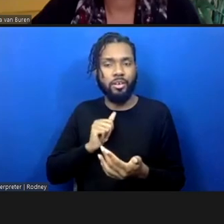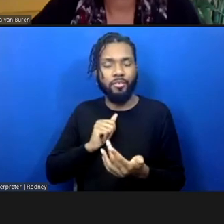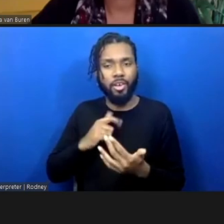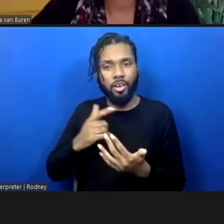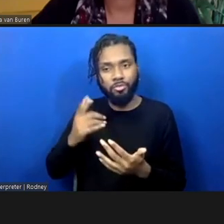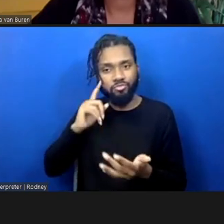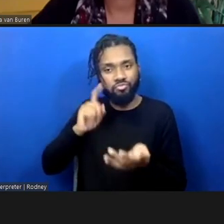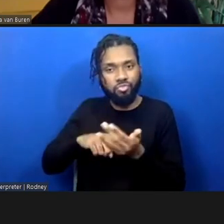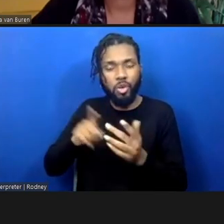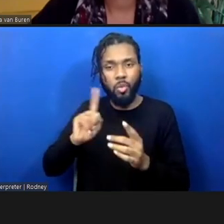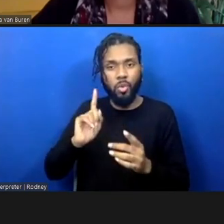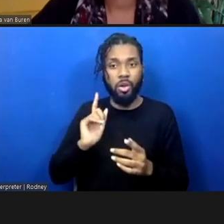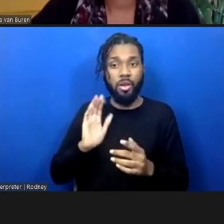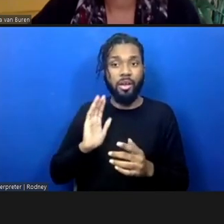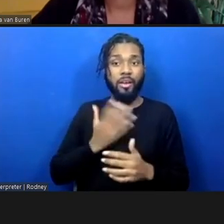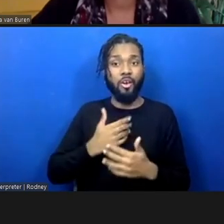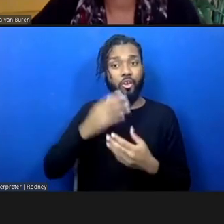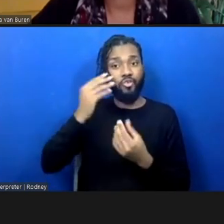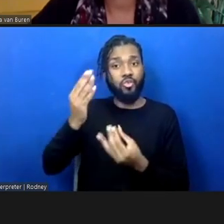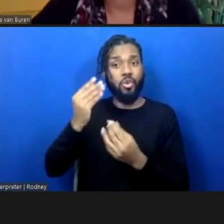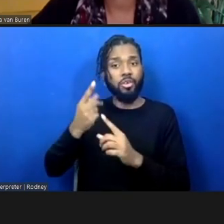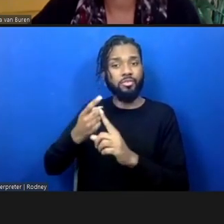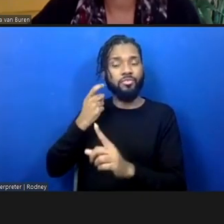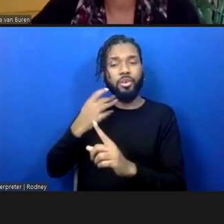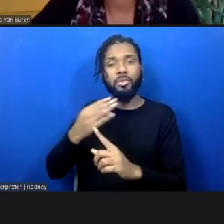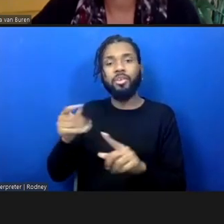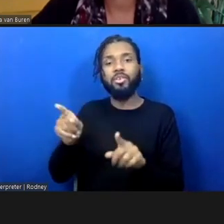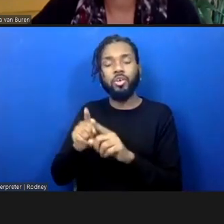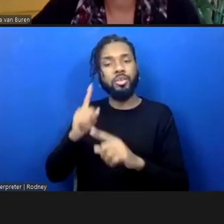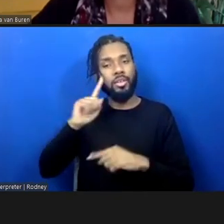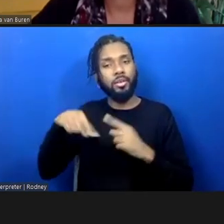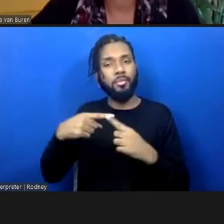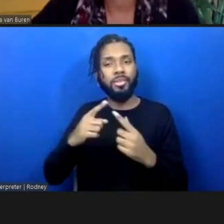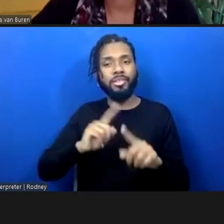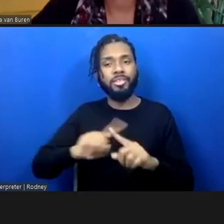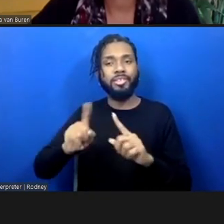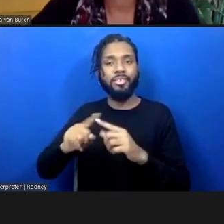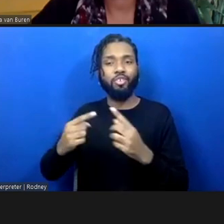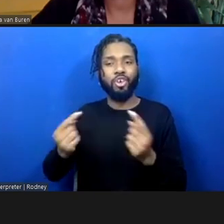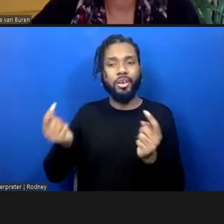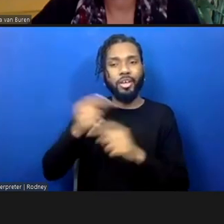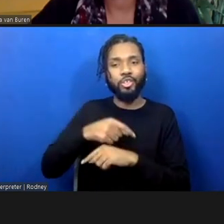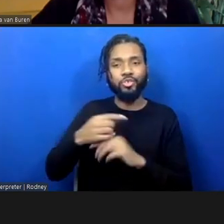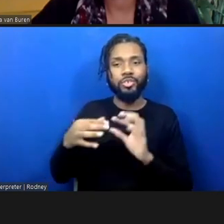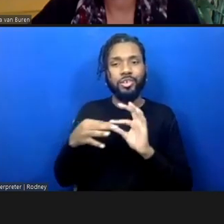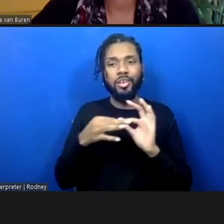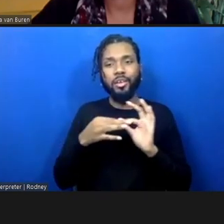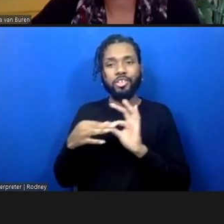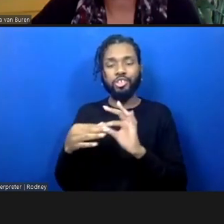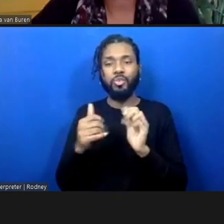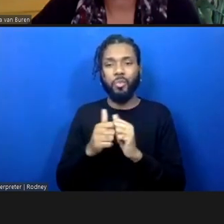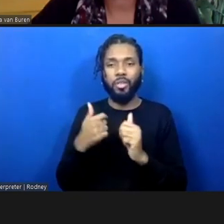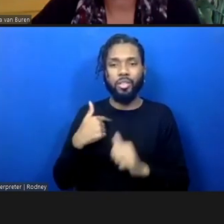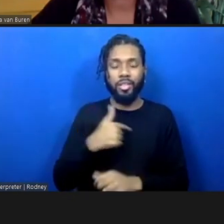about all the different interconnections between us and the system that has